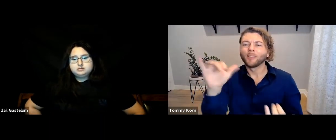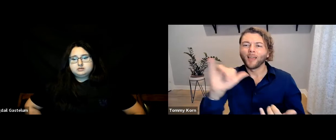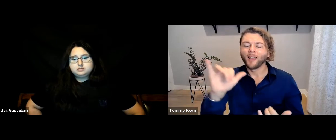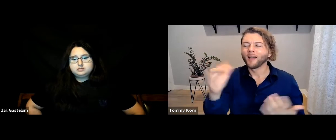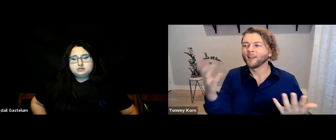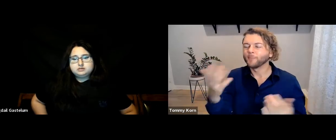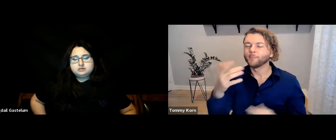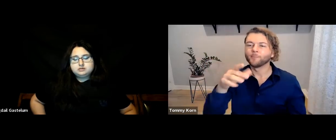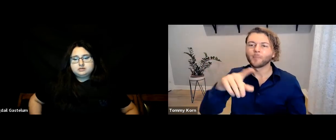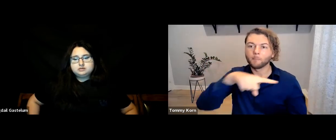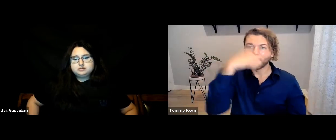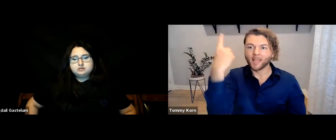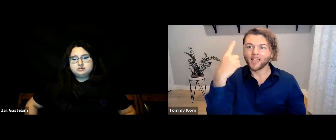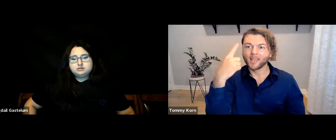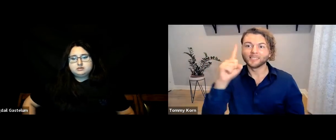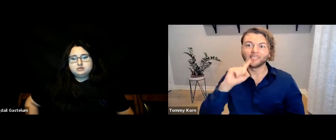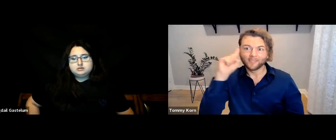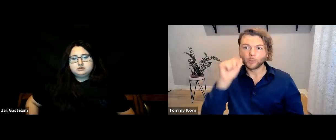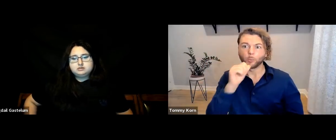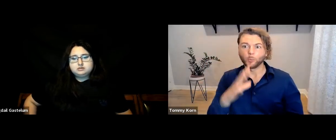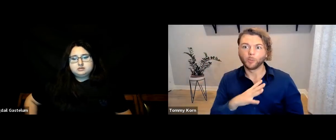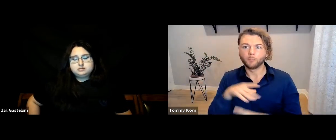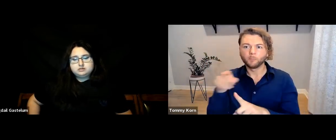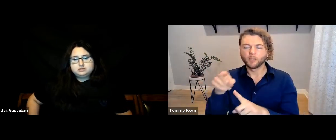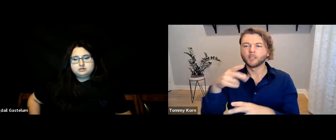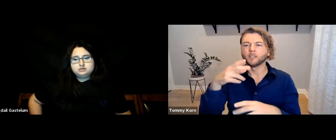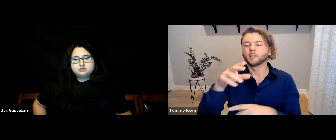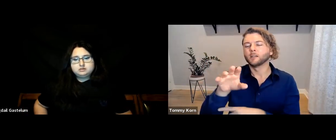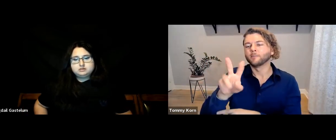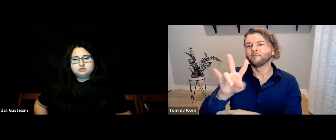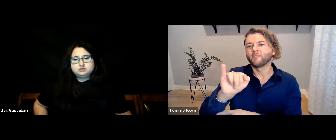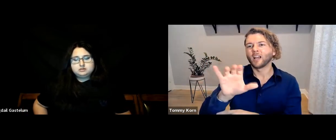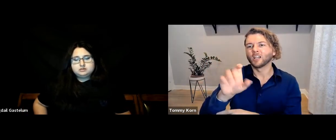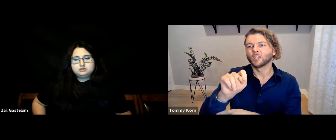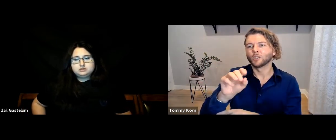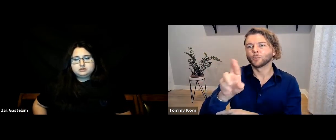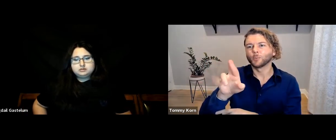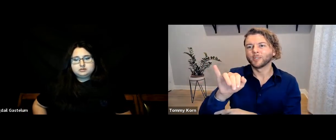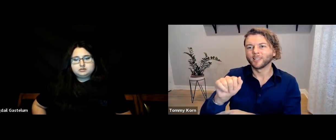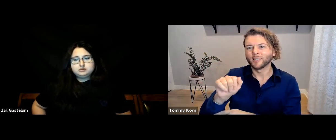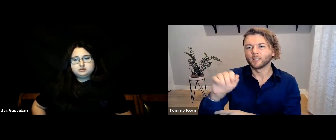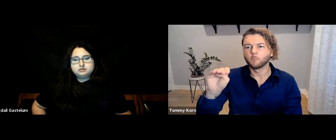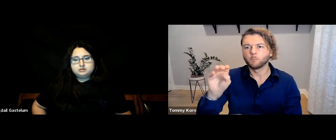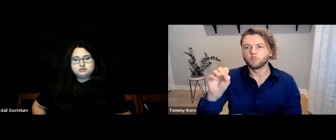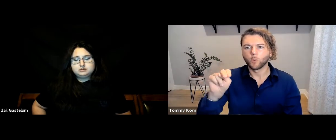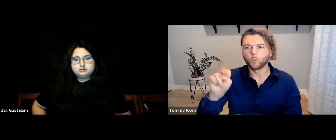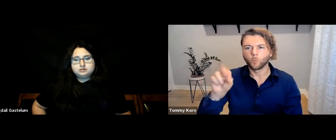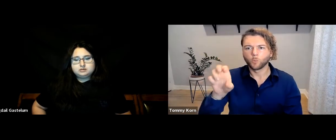As an example, there’s a Black Deaf Queer woman named Victoria Monroe.